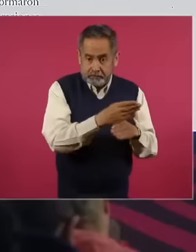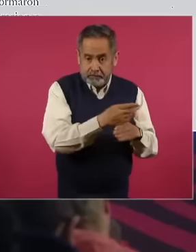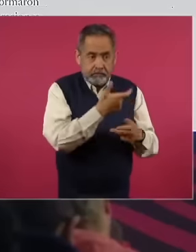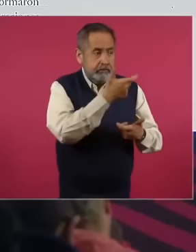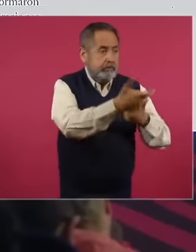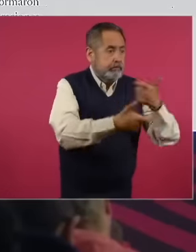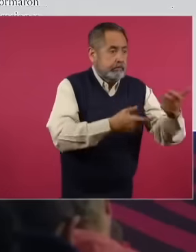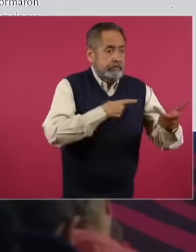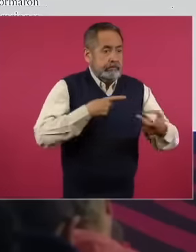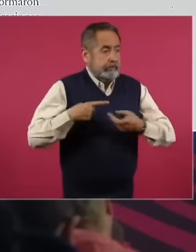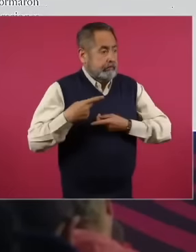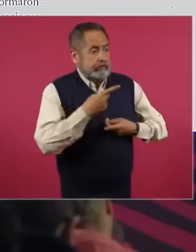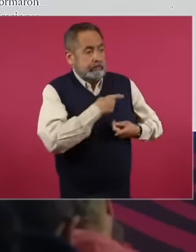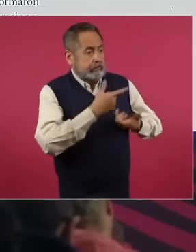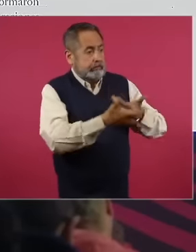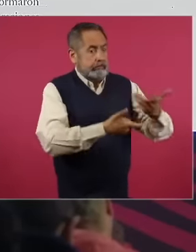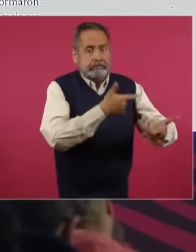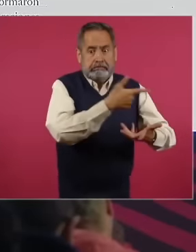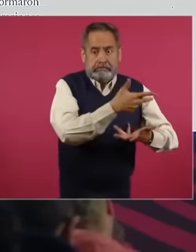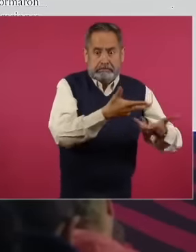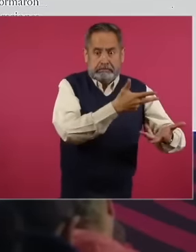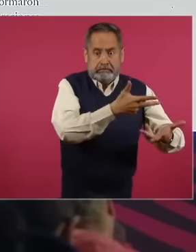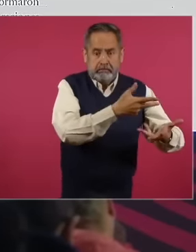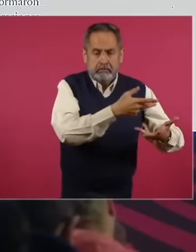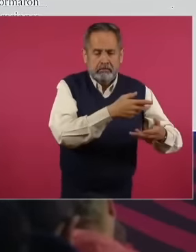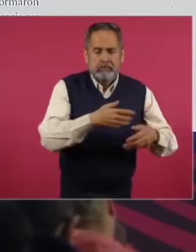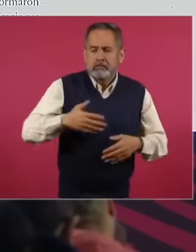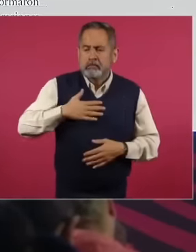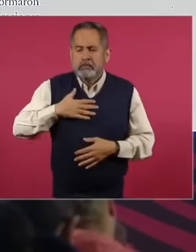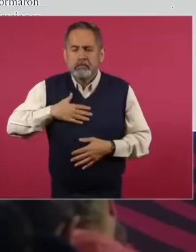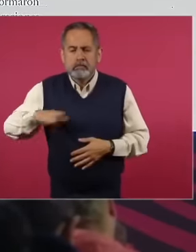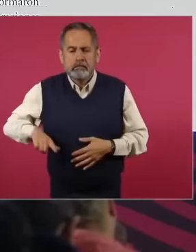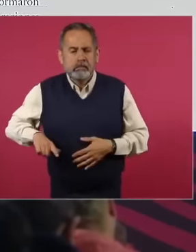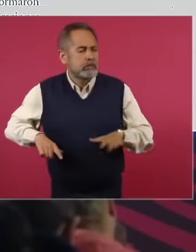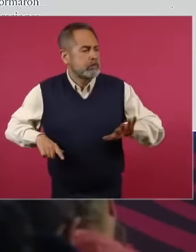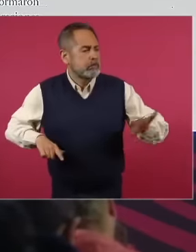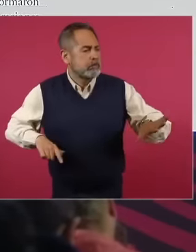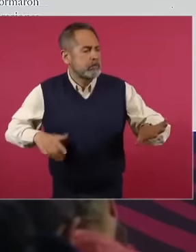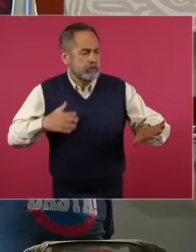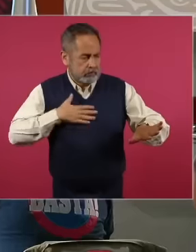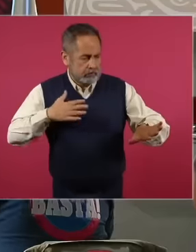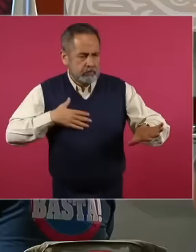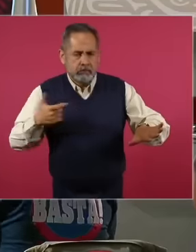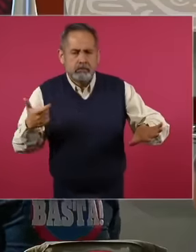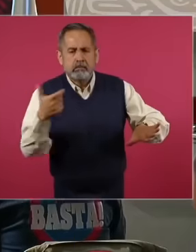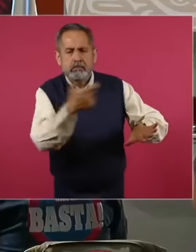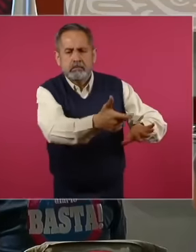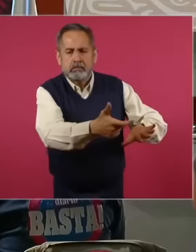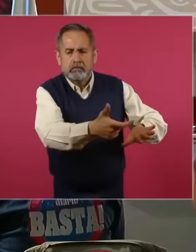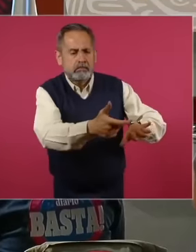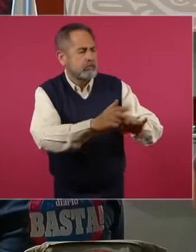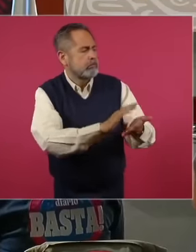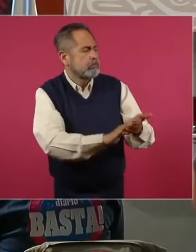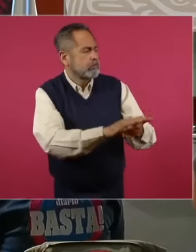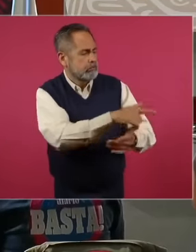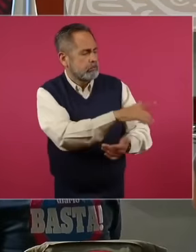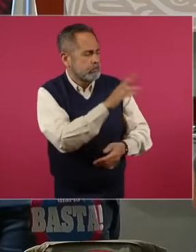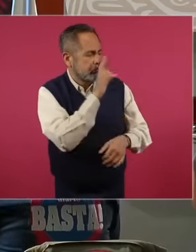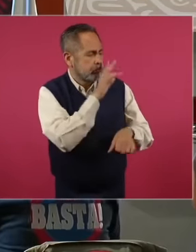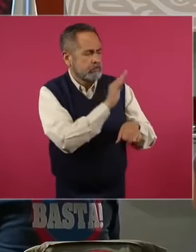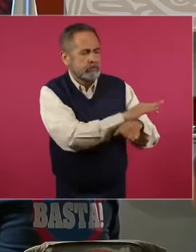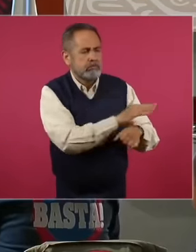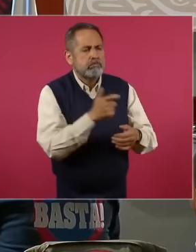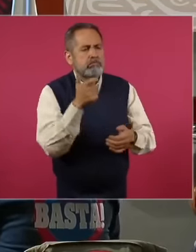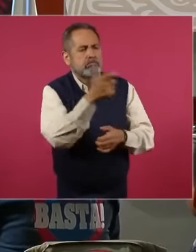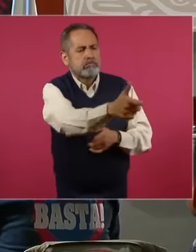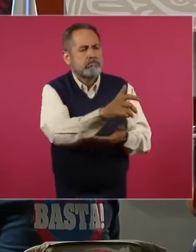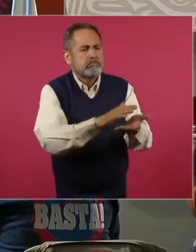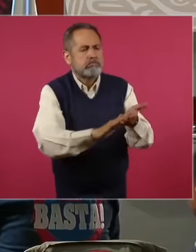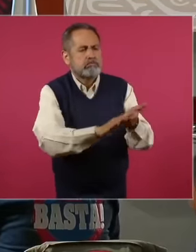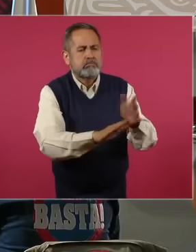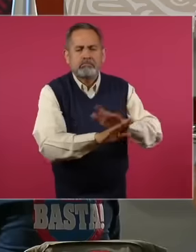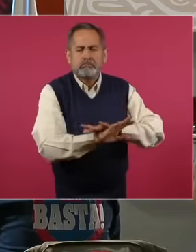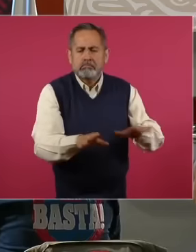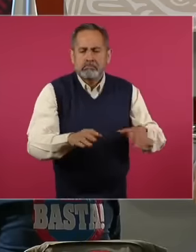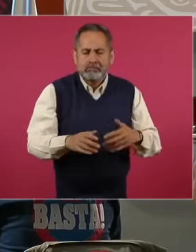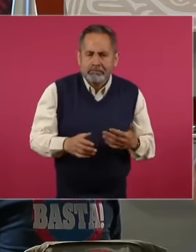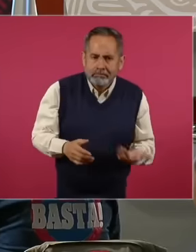and bankers into public debt. Currently, as of December 31, 2018, this debt exceeds